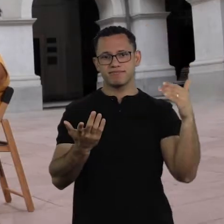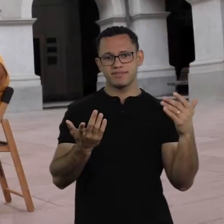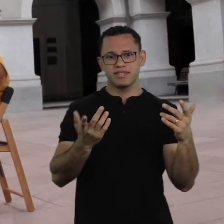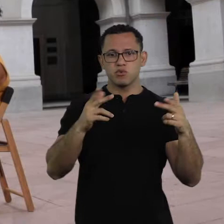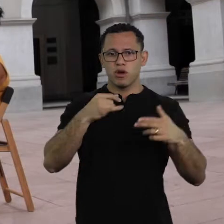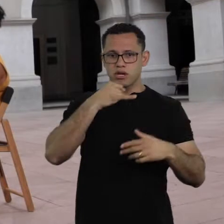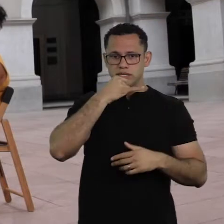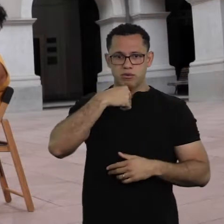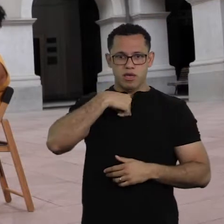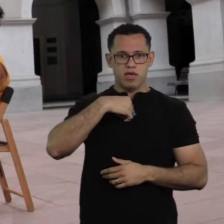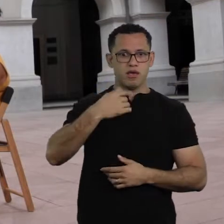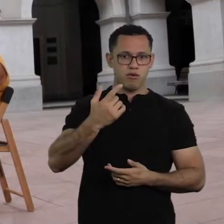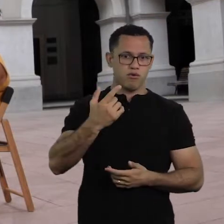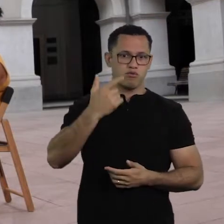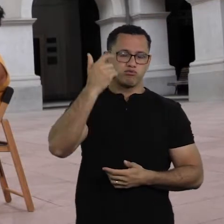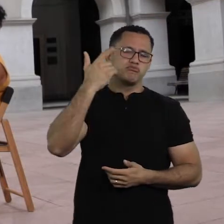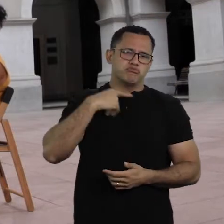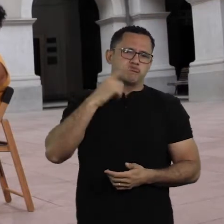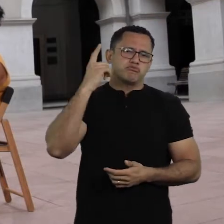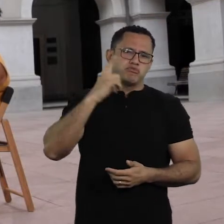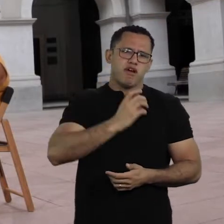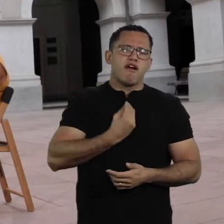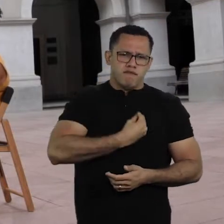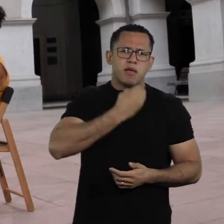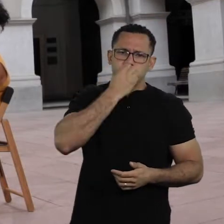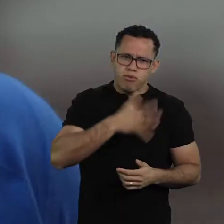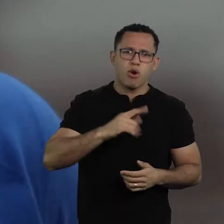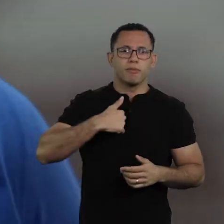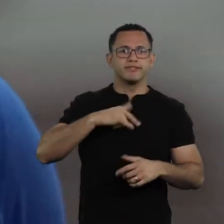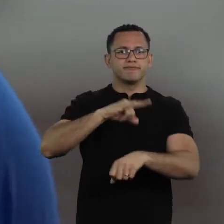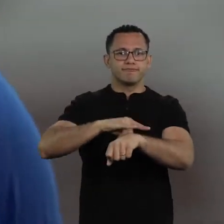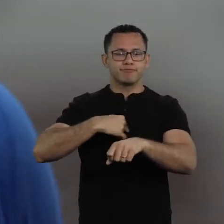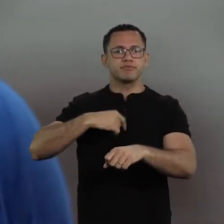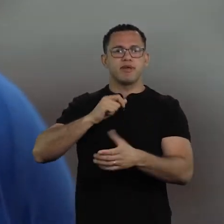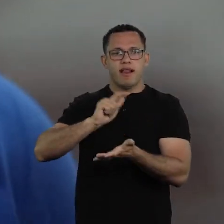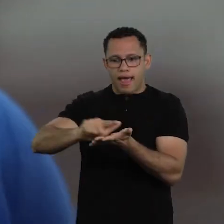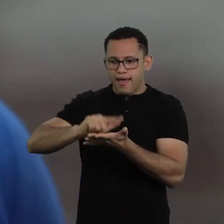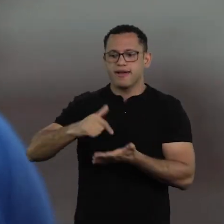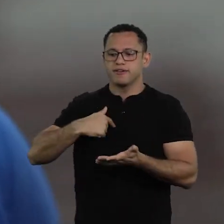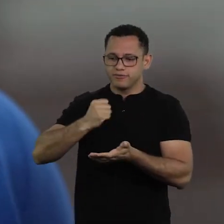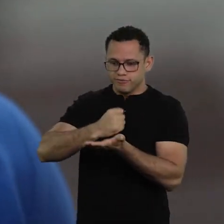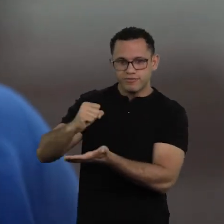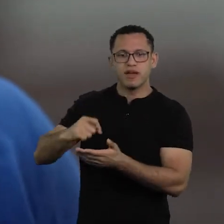within all my privileges, I've never washed the bathroom so much as I did in the pandemic, there has always been someone washing the bathroom for me,